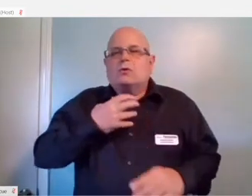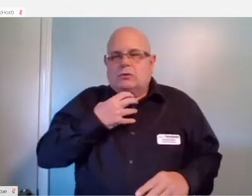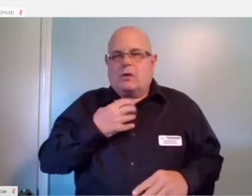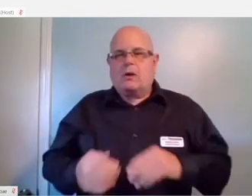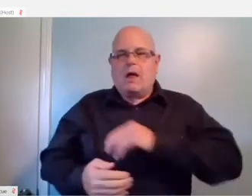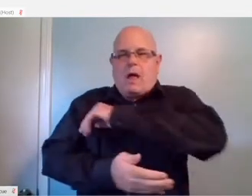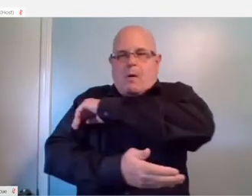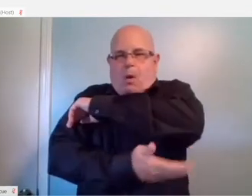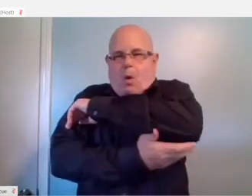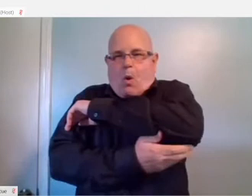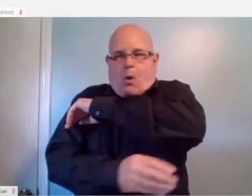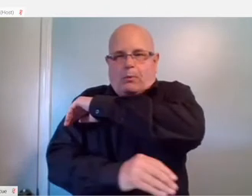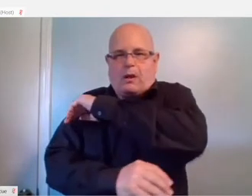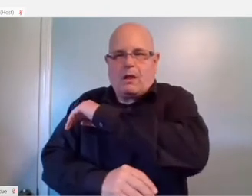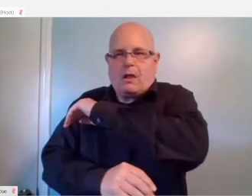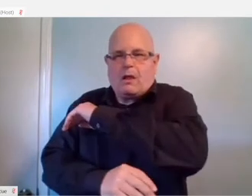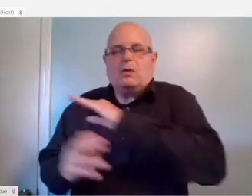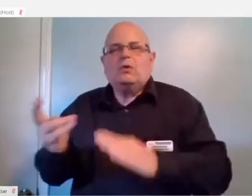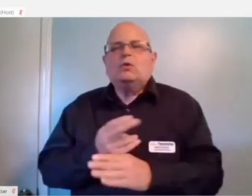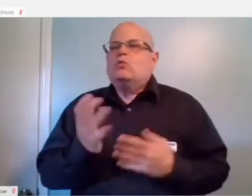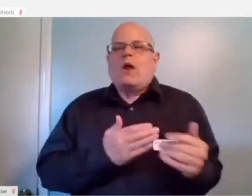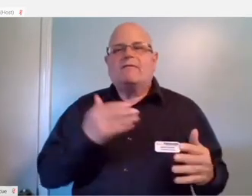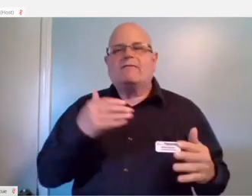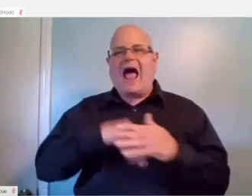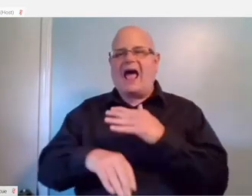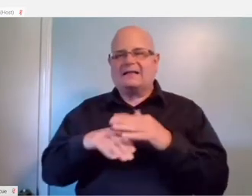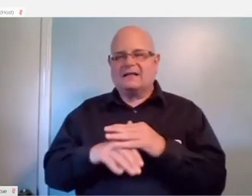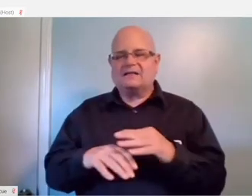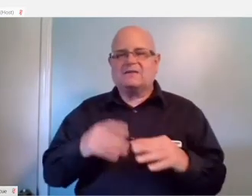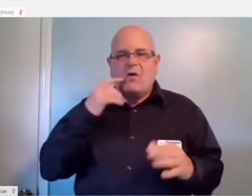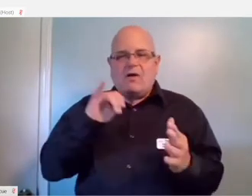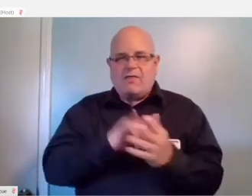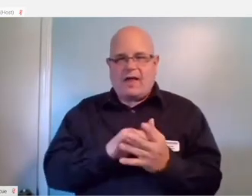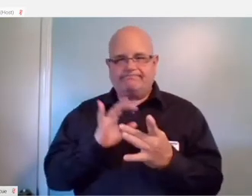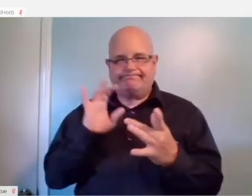Pretty much anywhere that you would have access to those inputs, you could put a controller